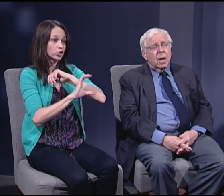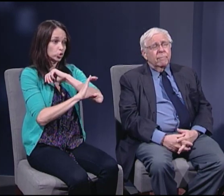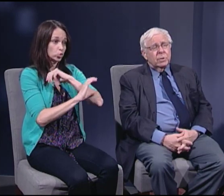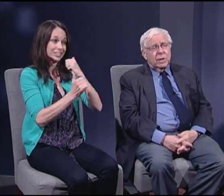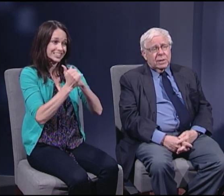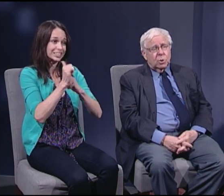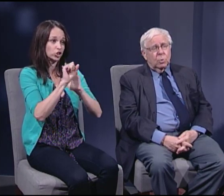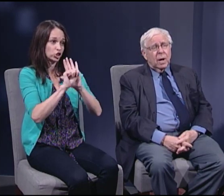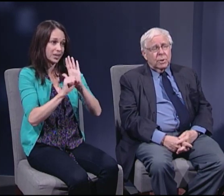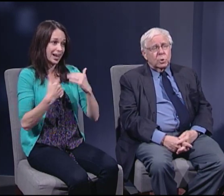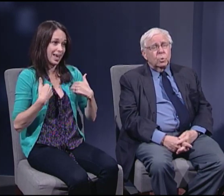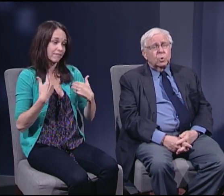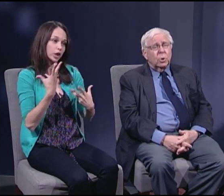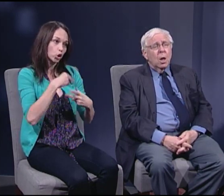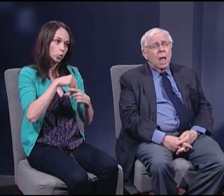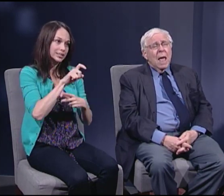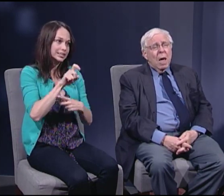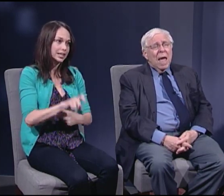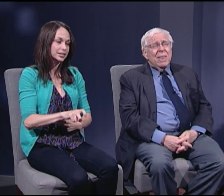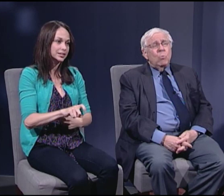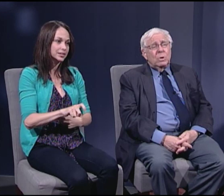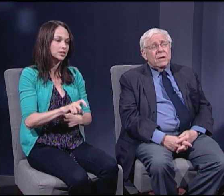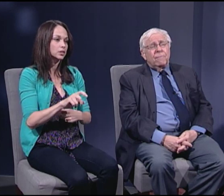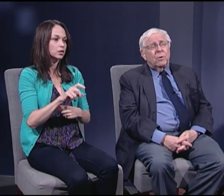obviously has its own constitution and they differ